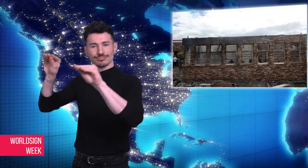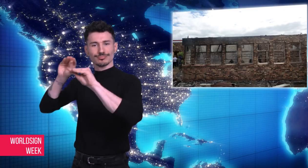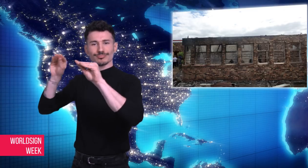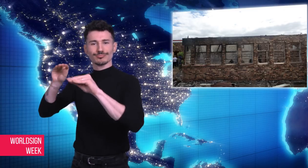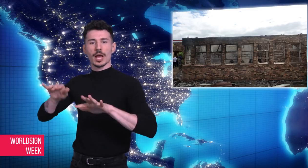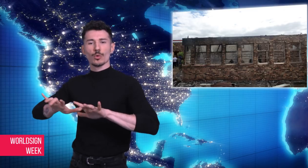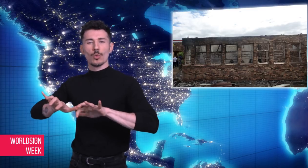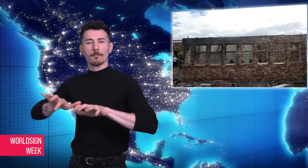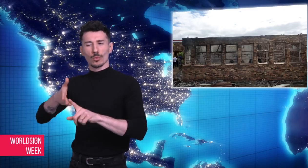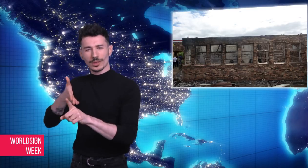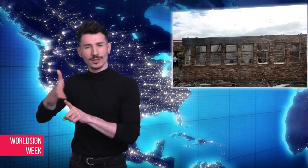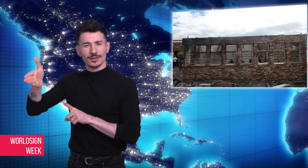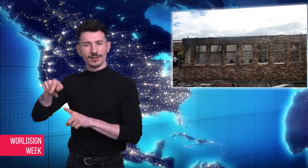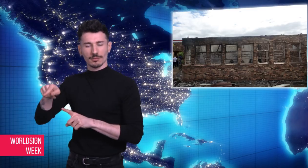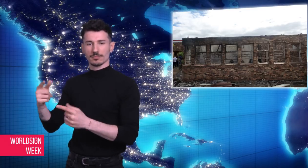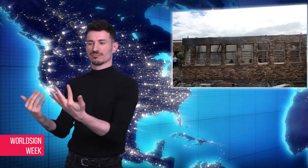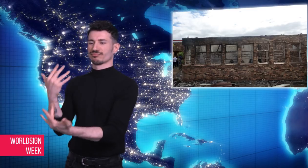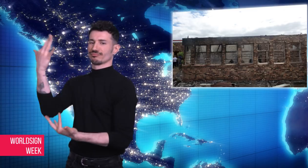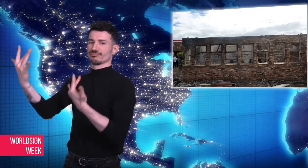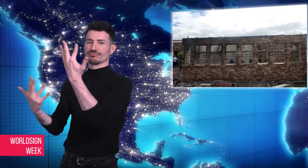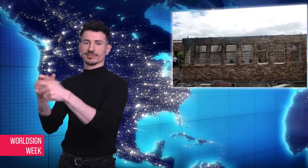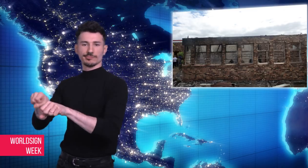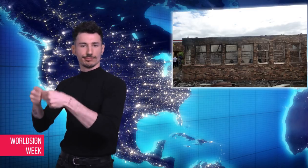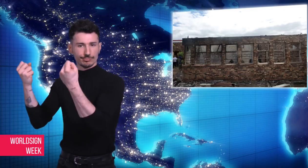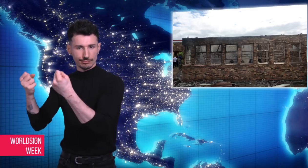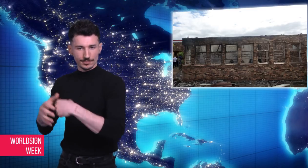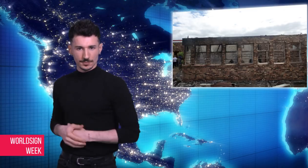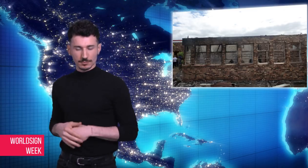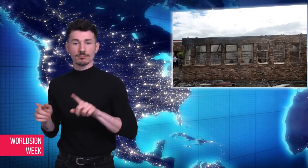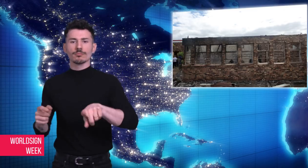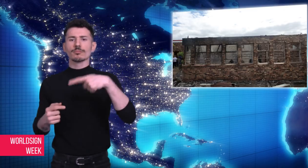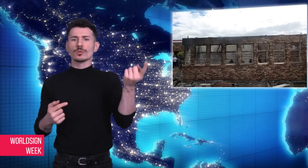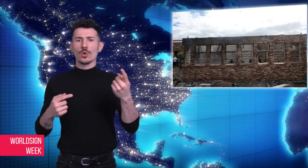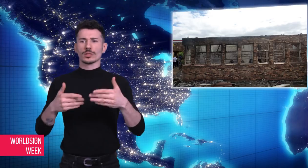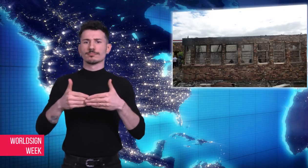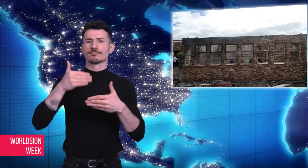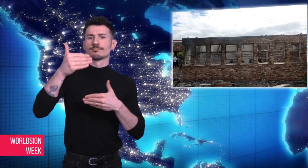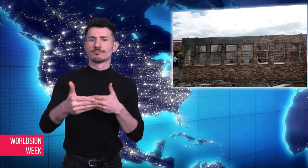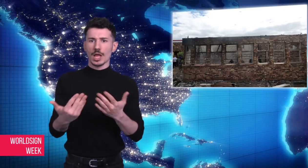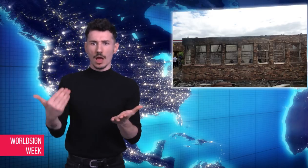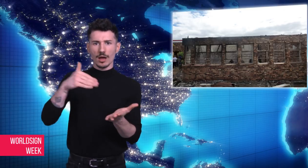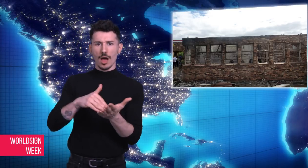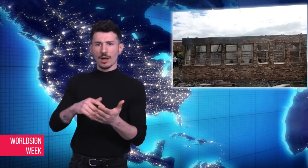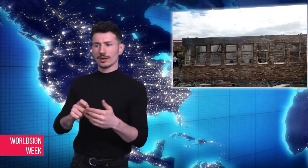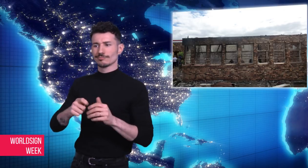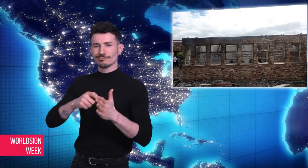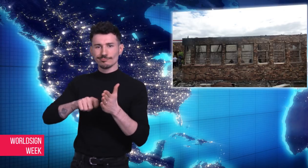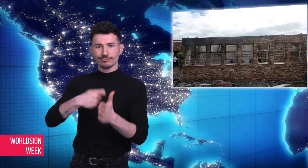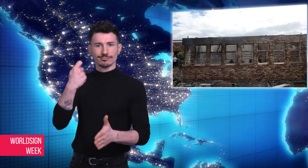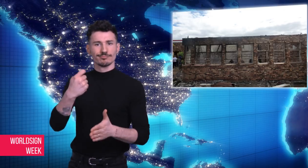nonprofit that focused on computer skills.